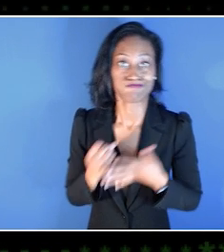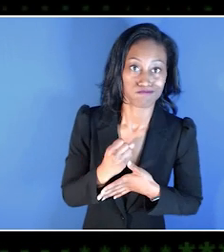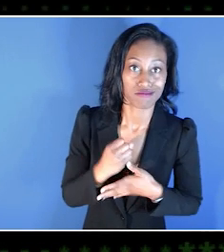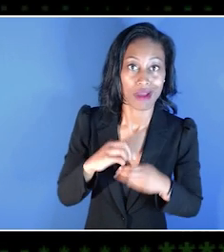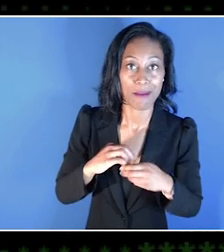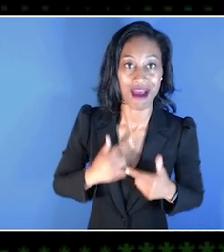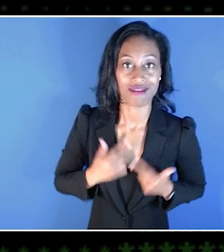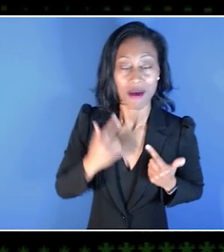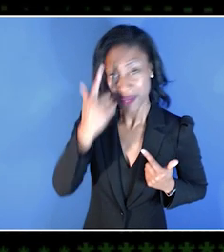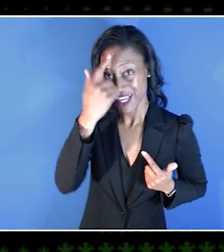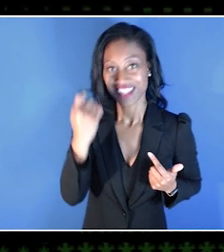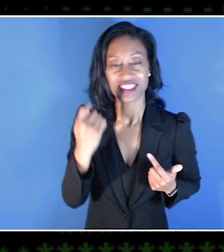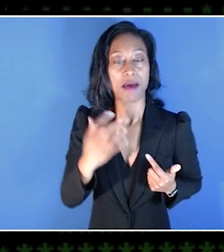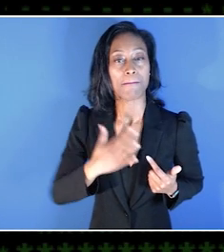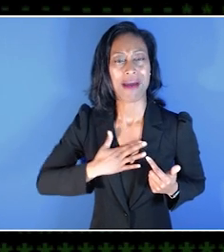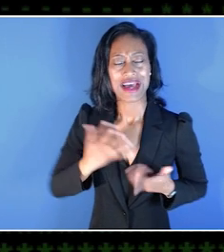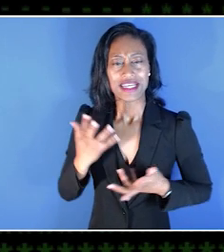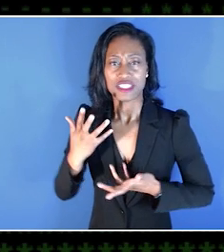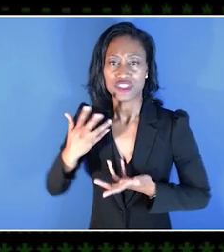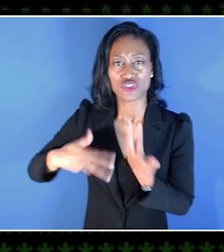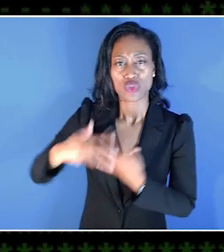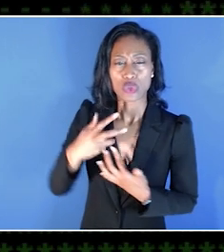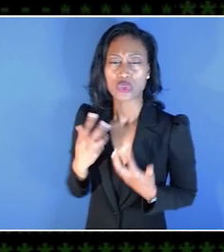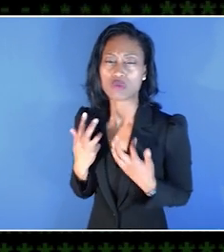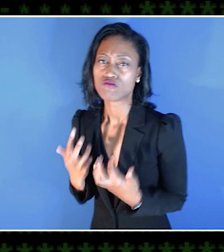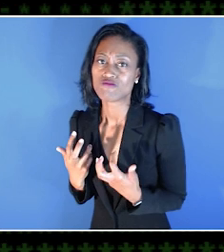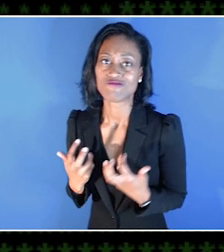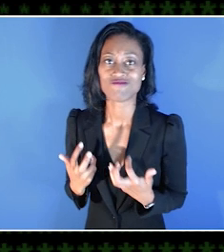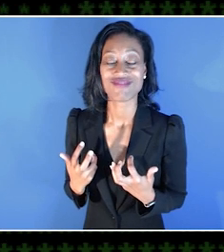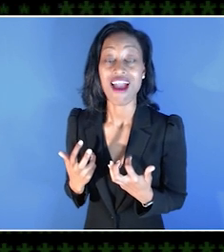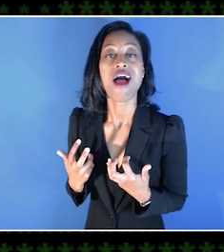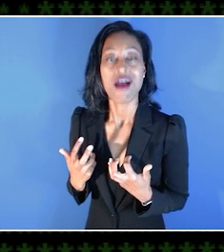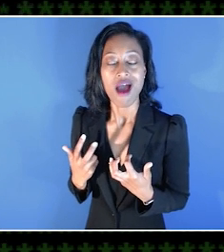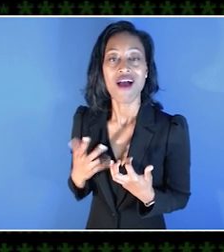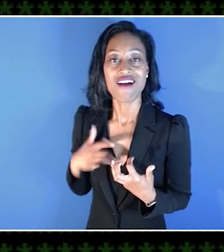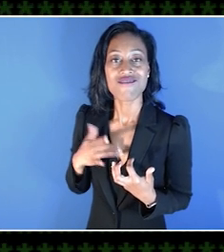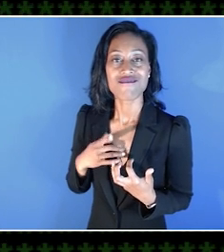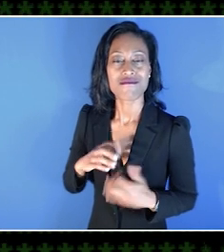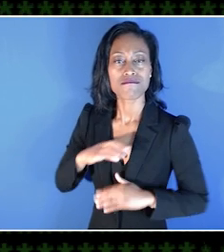because it filled the social aspects of my life that were no longer there